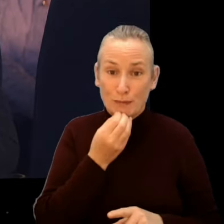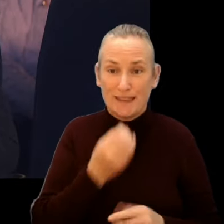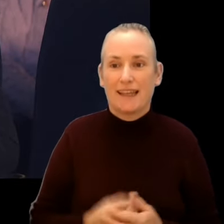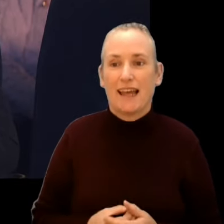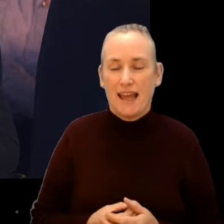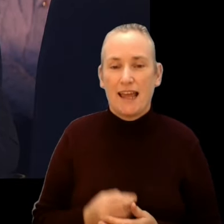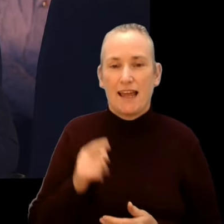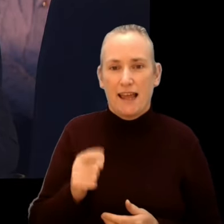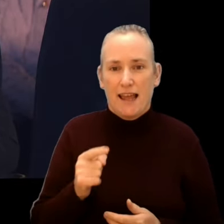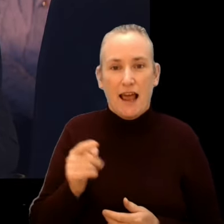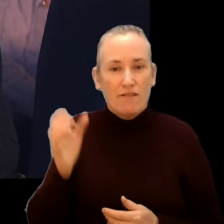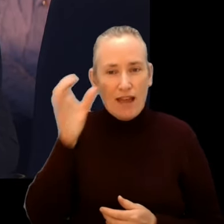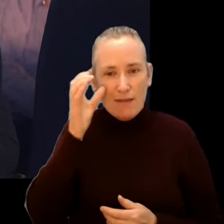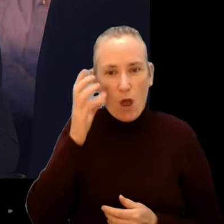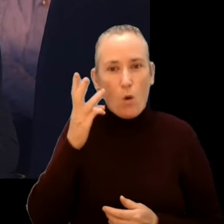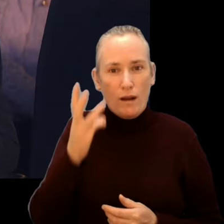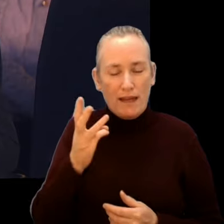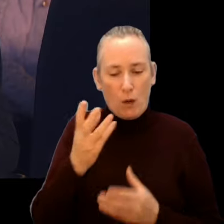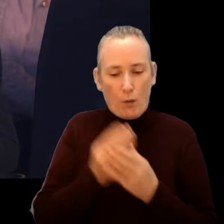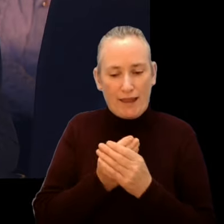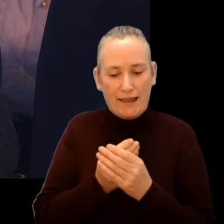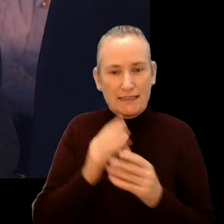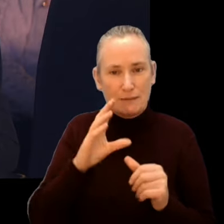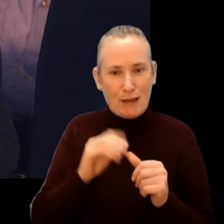and the screenings will be accompanied by special events.